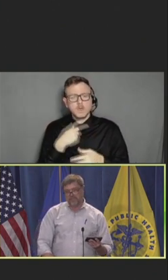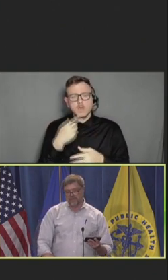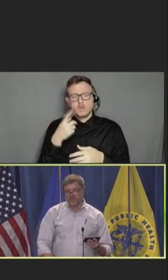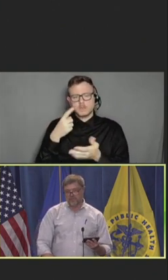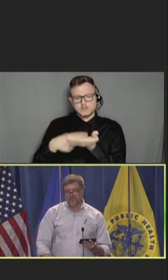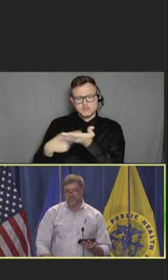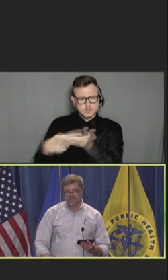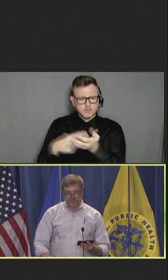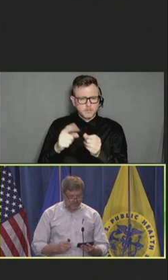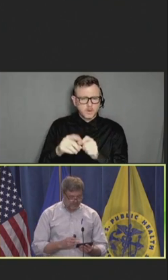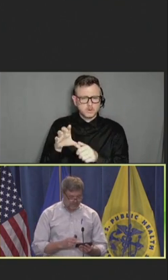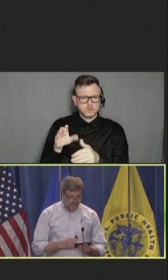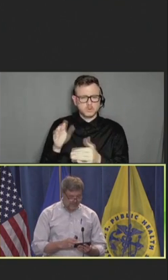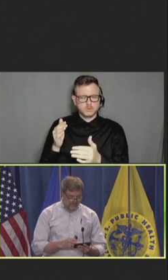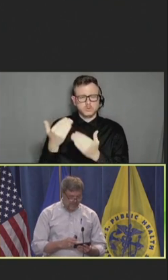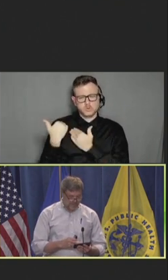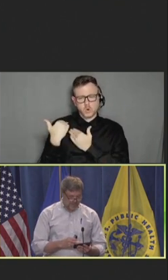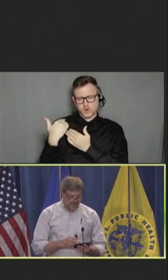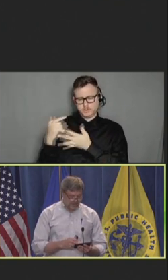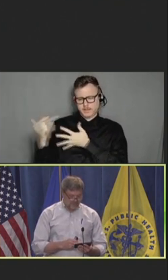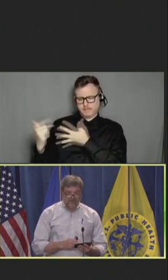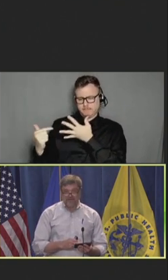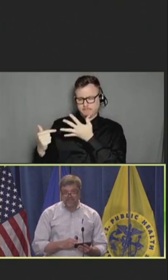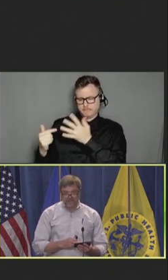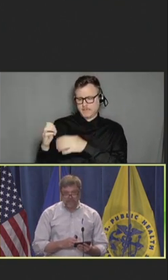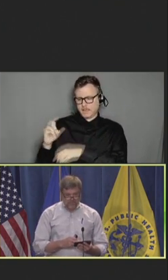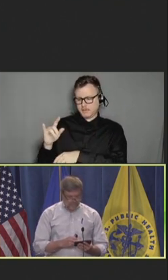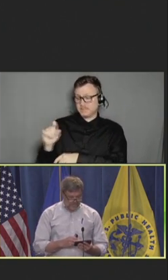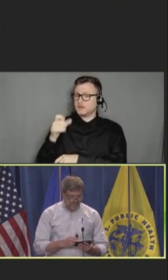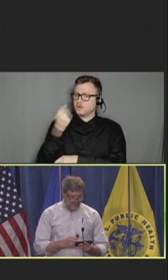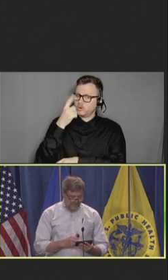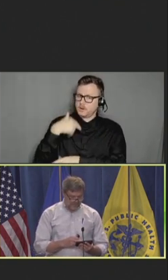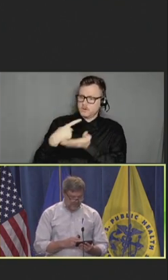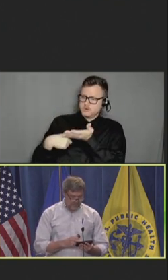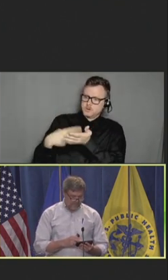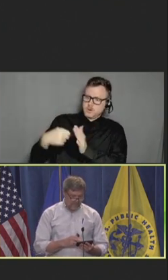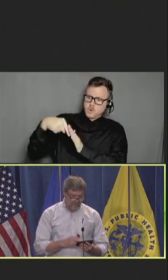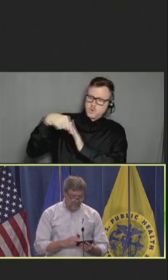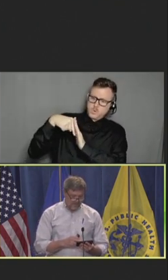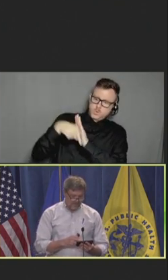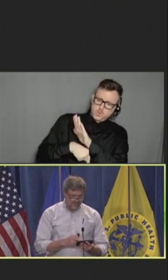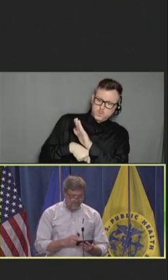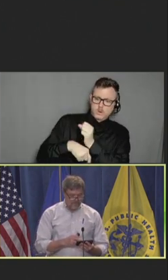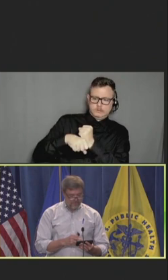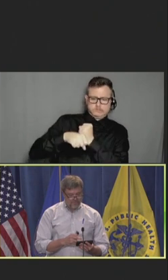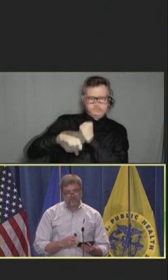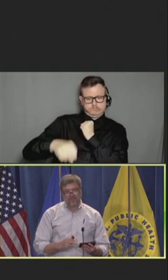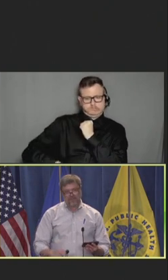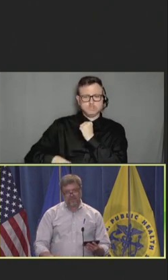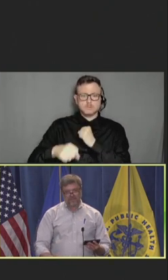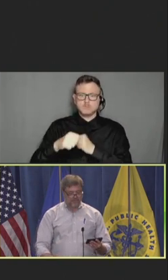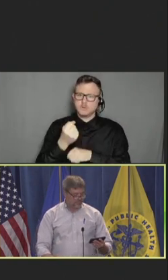And I will say those discussions get very deep and lengthy but very, very insightful.